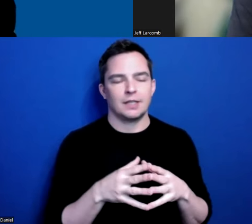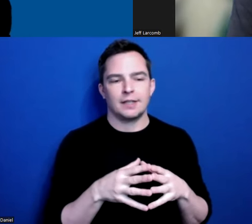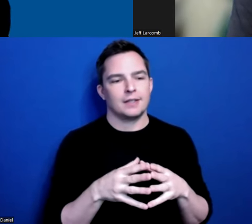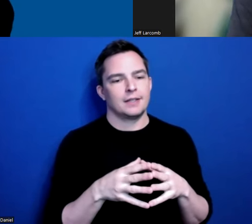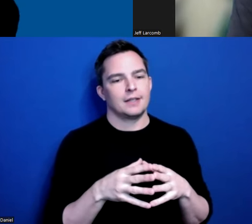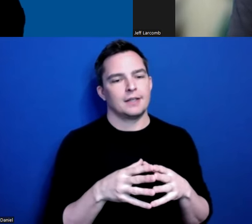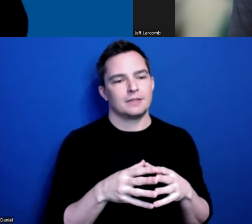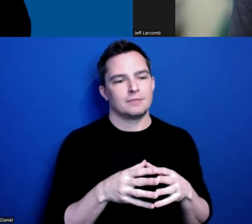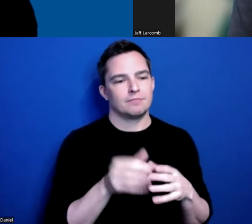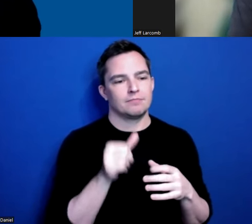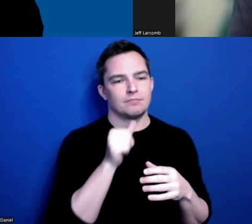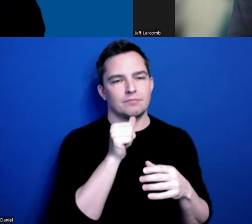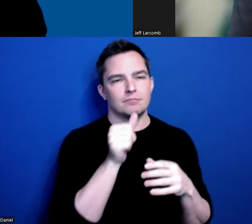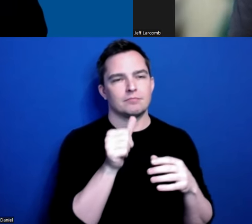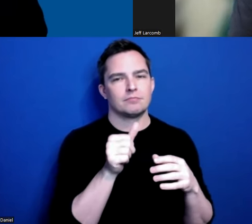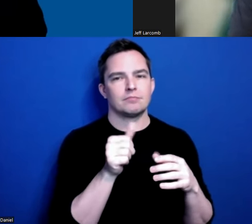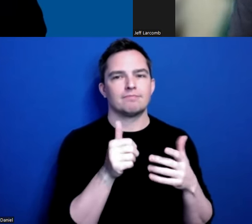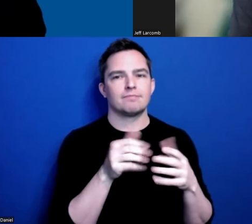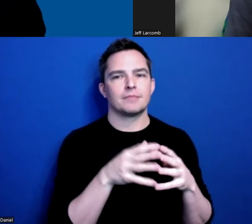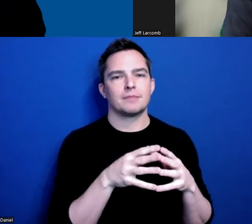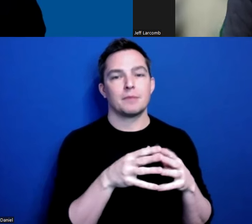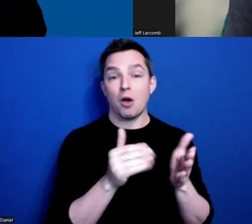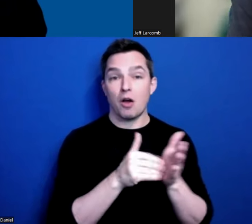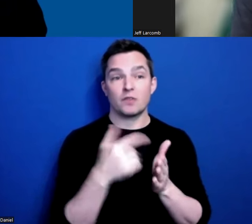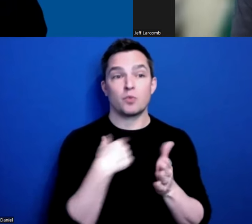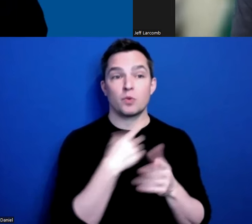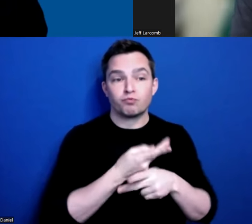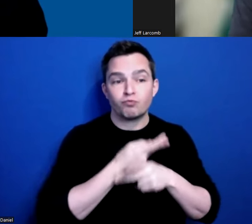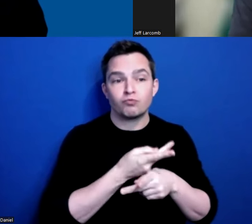to be able to…. But often times, we’re very careful about choosing our words.